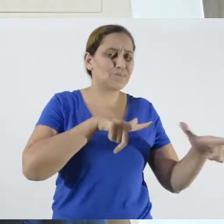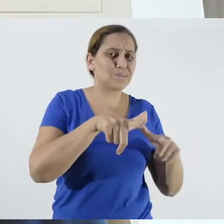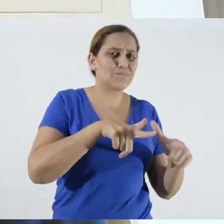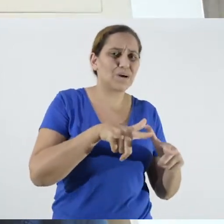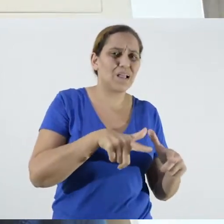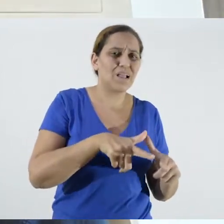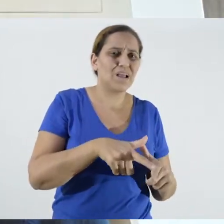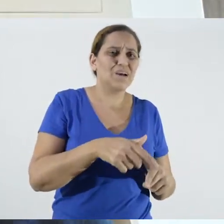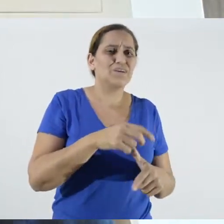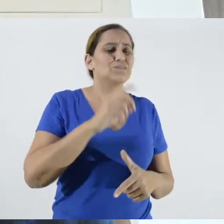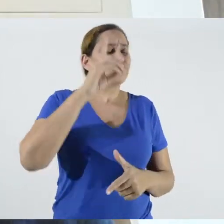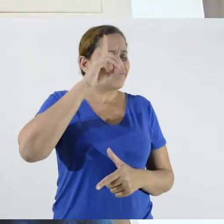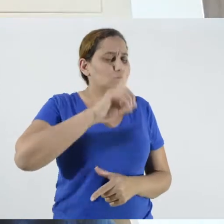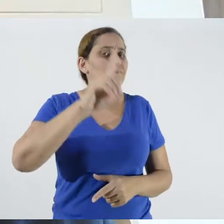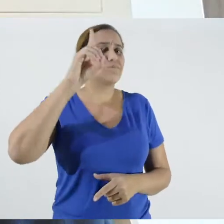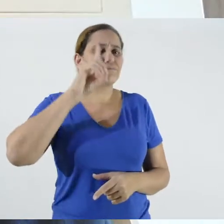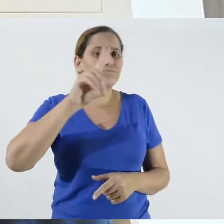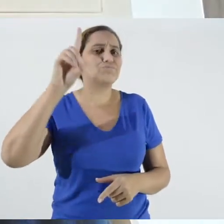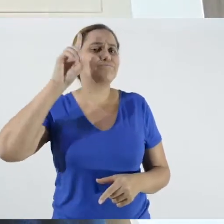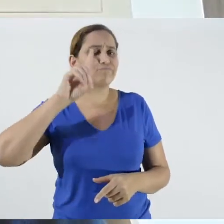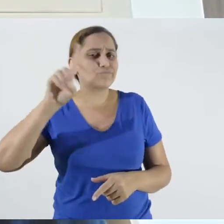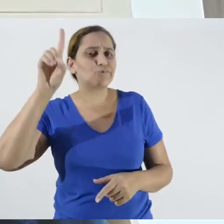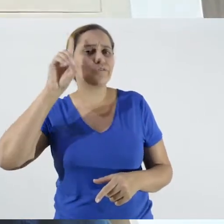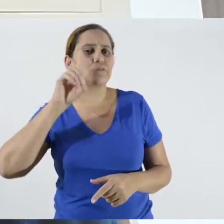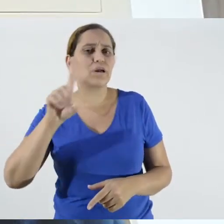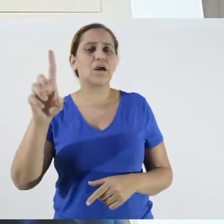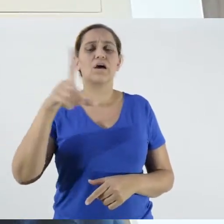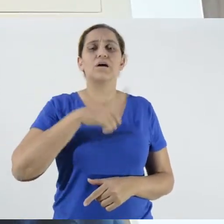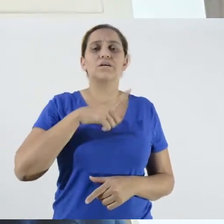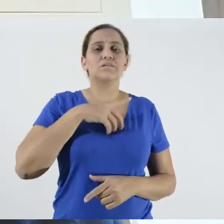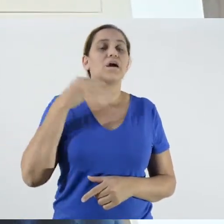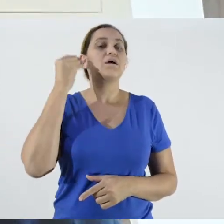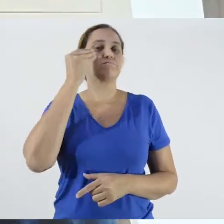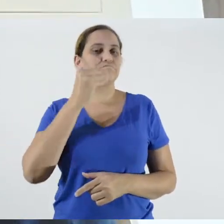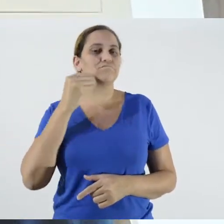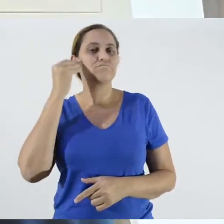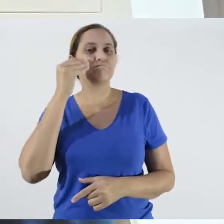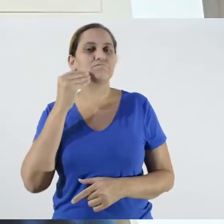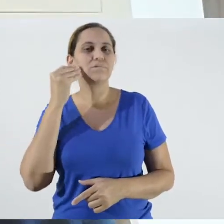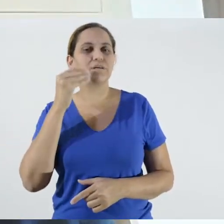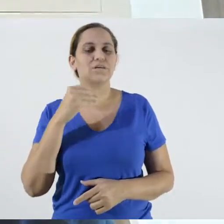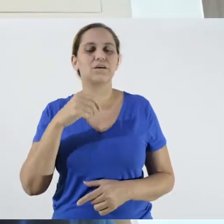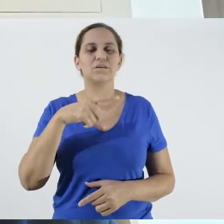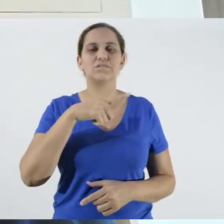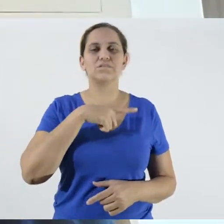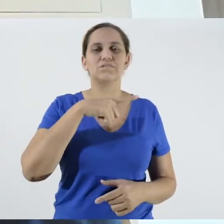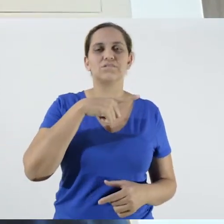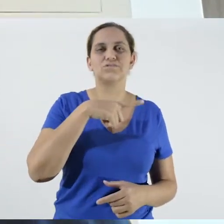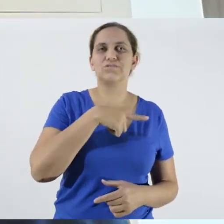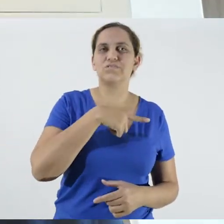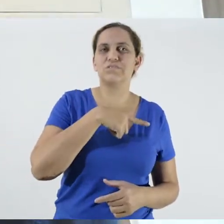days of his life, this experience of dealing with various uncertainties,